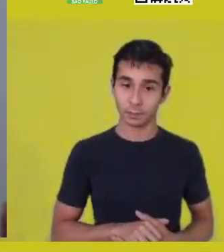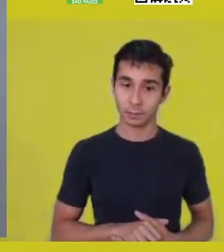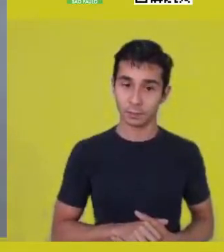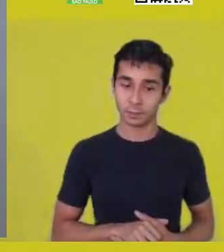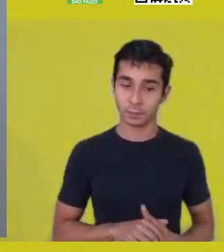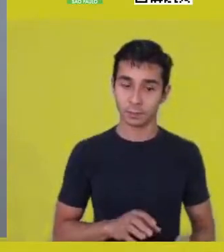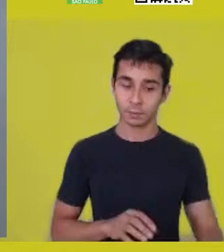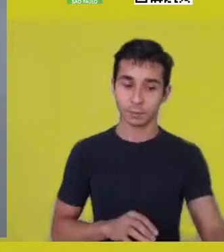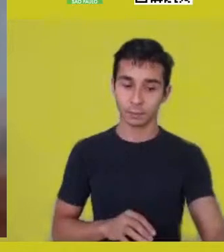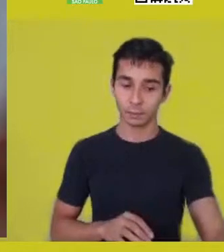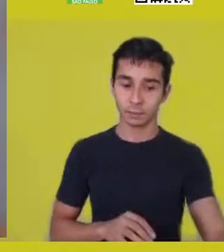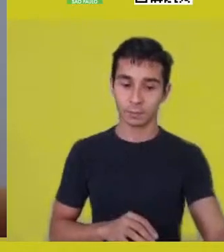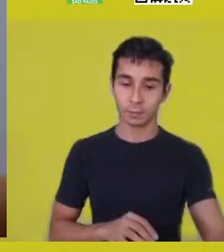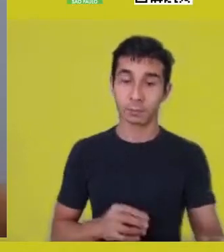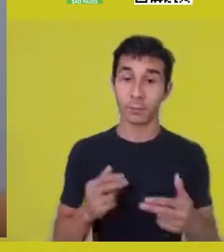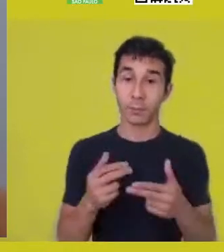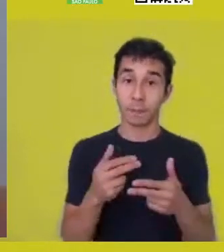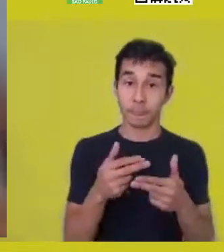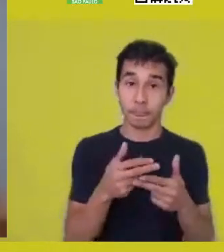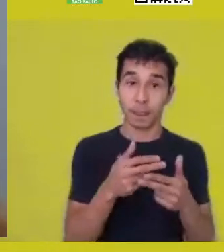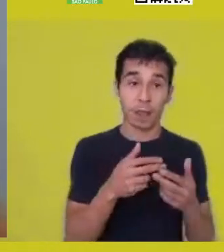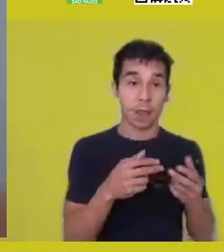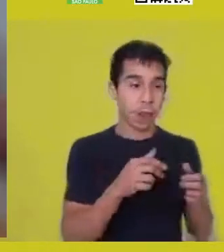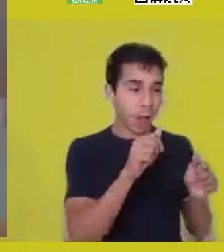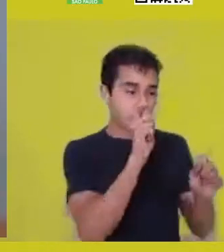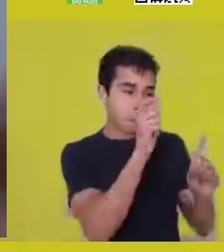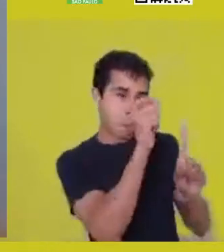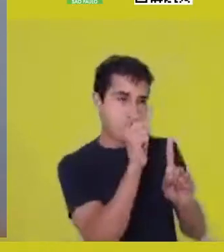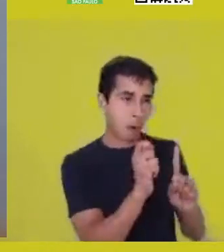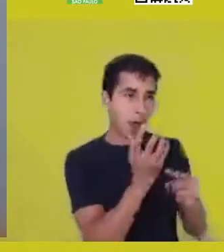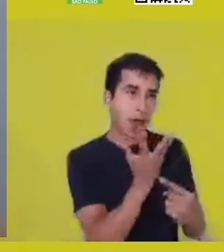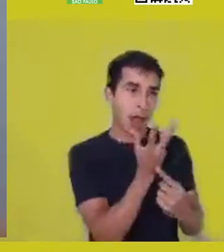No, but with resonances that are still building themselves.